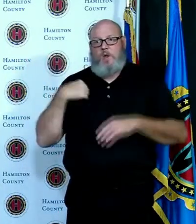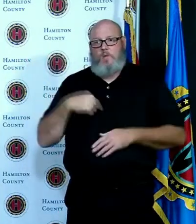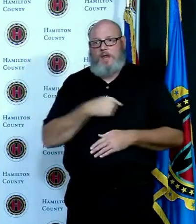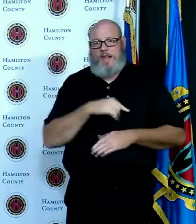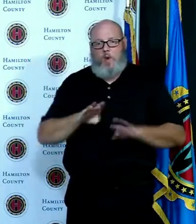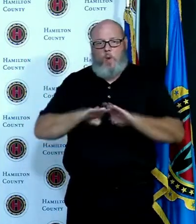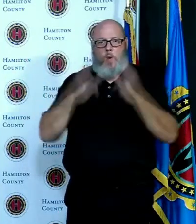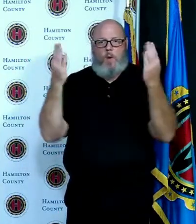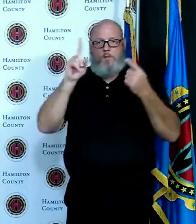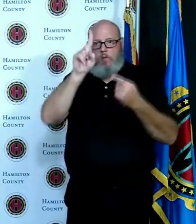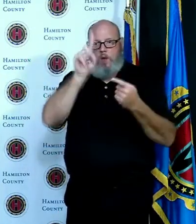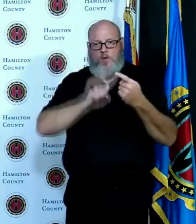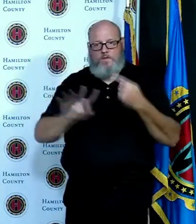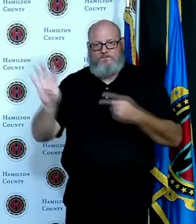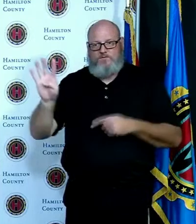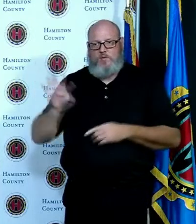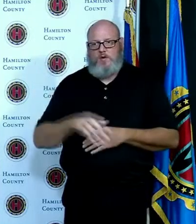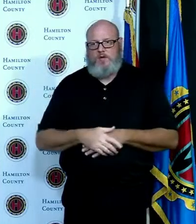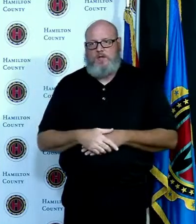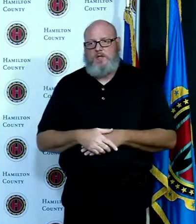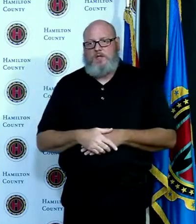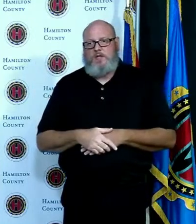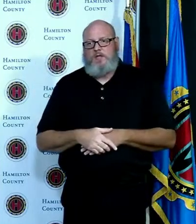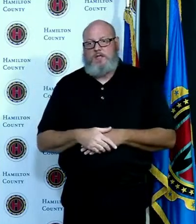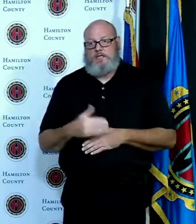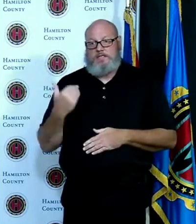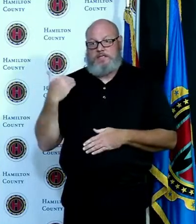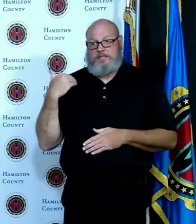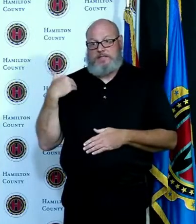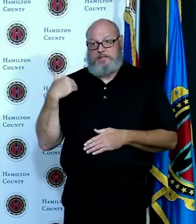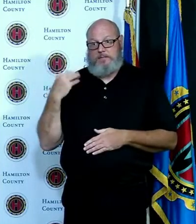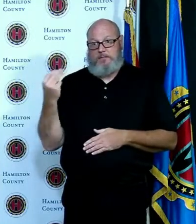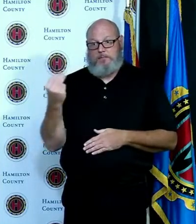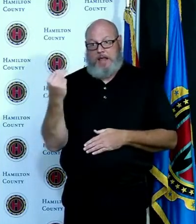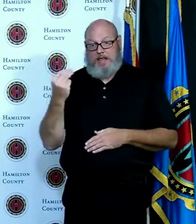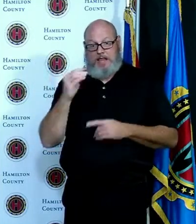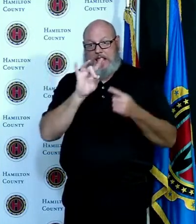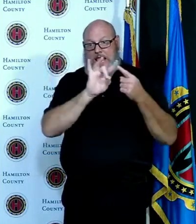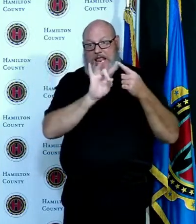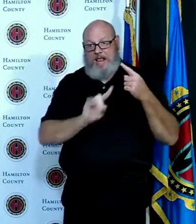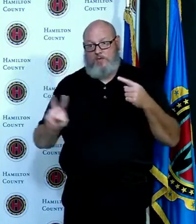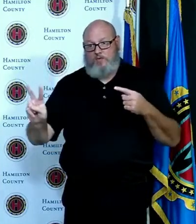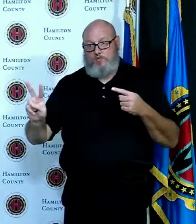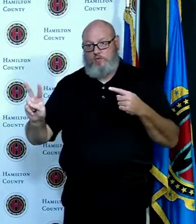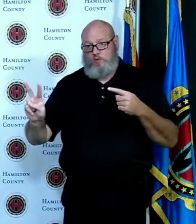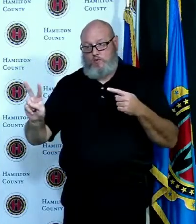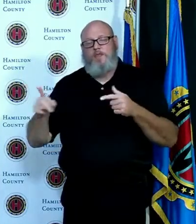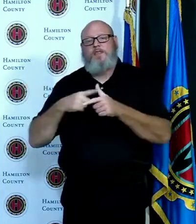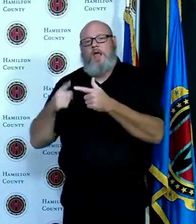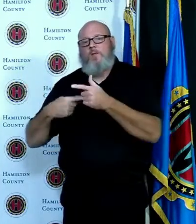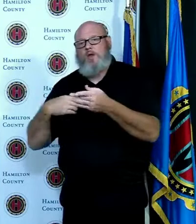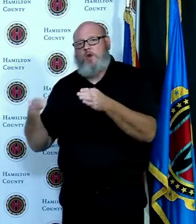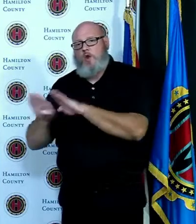on Monday with the hours of 8 a.m to 2 p.m the third option for voters to cast their ballot in